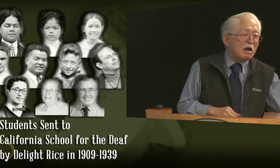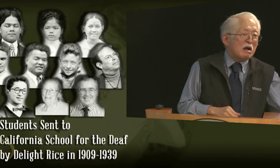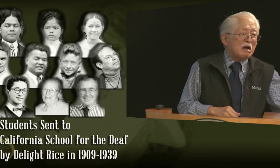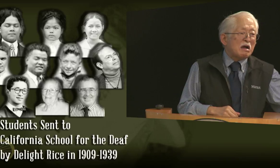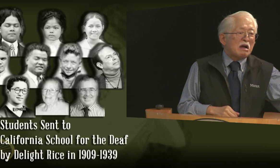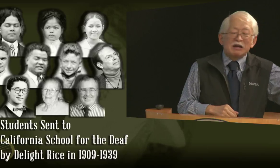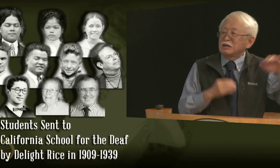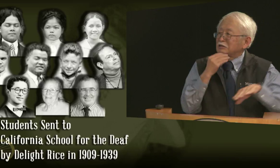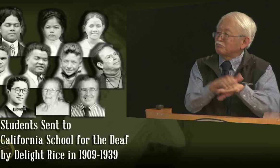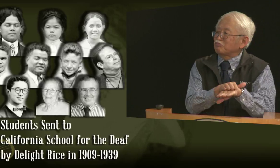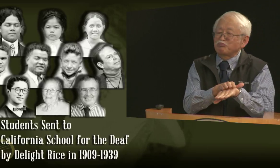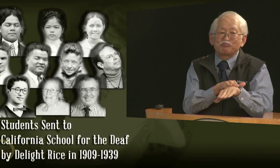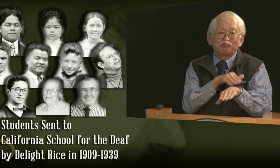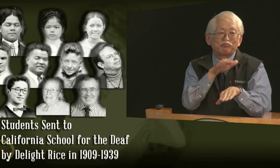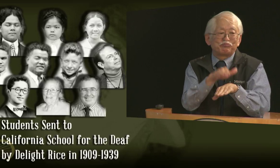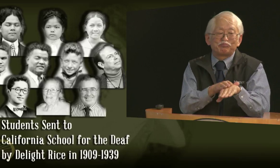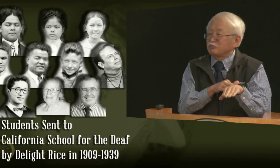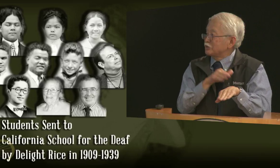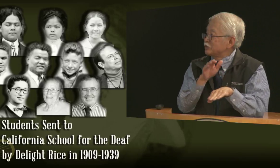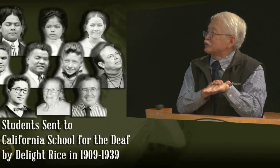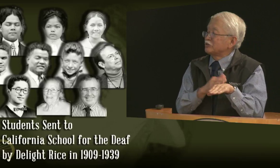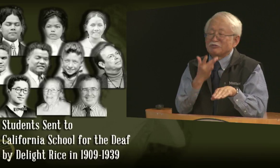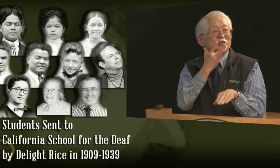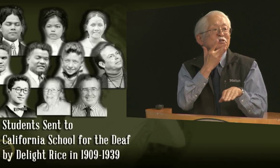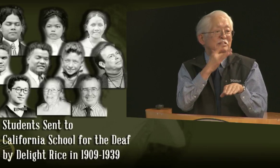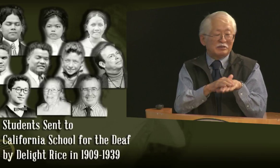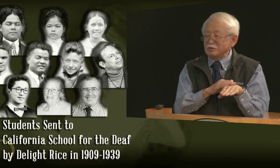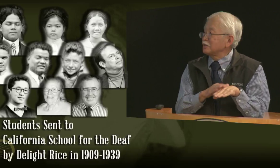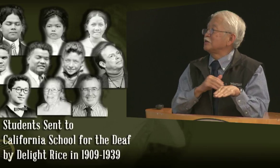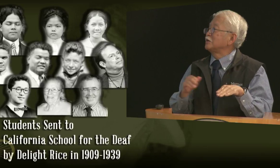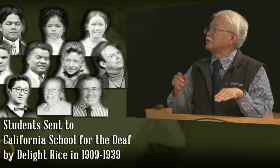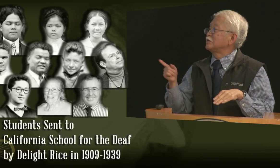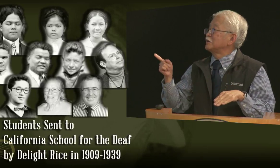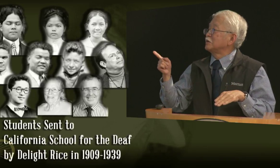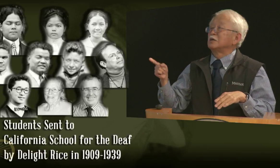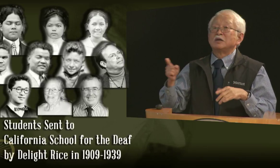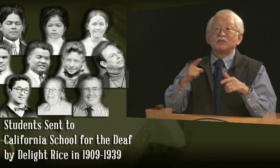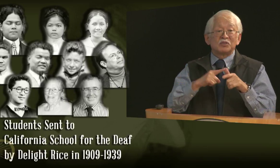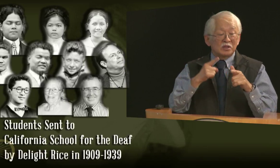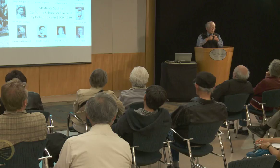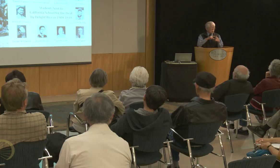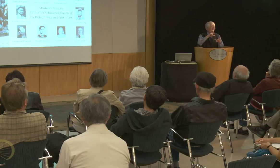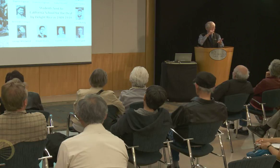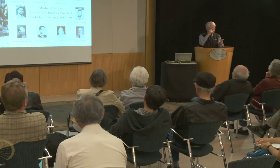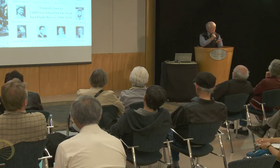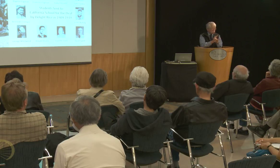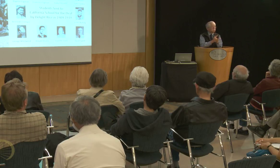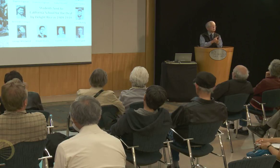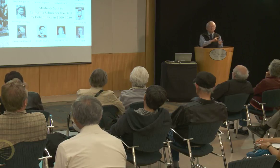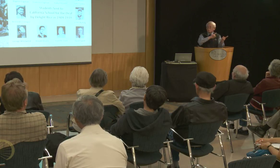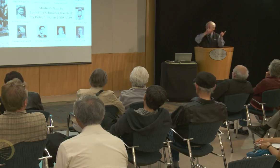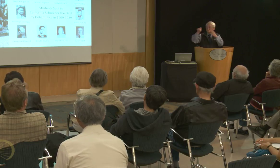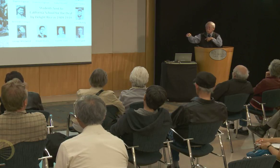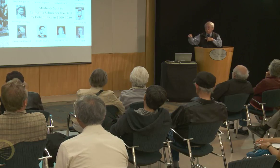he was Delight's pet. She would just mother over him. She was his pet -- he was her pet.